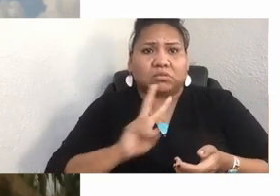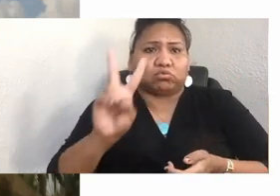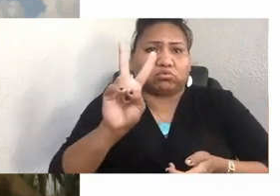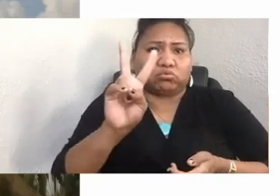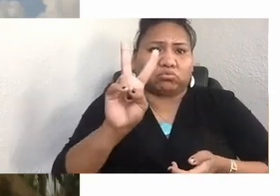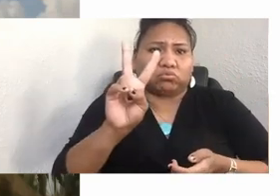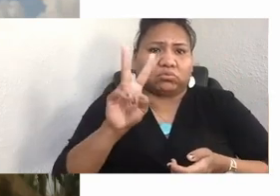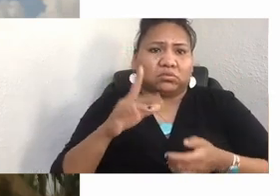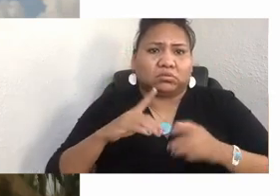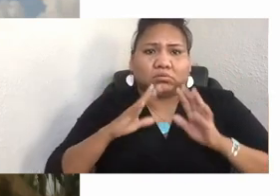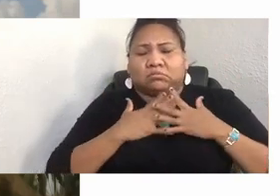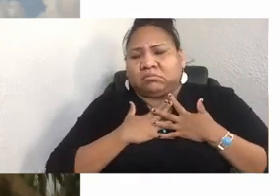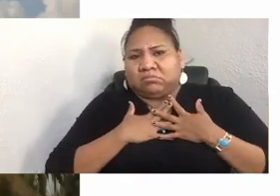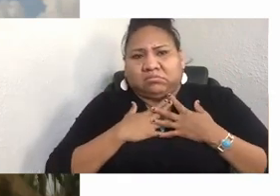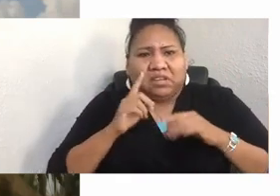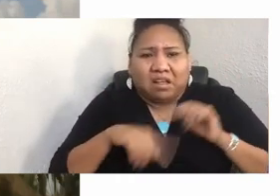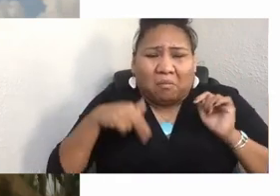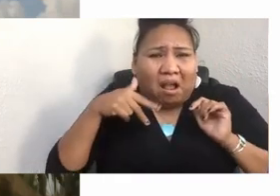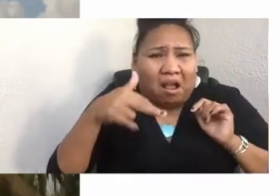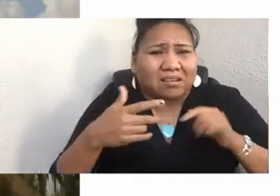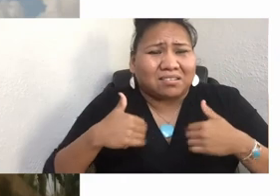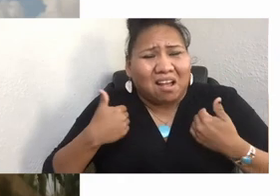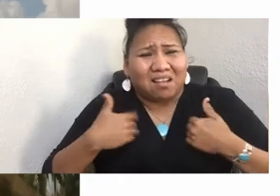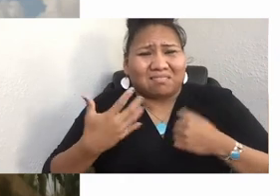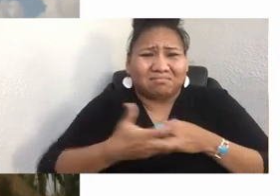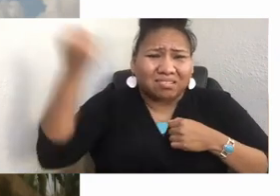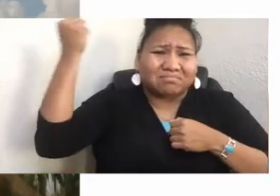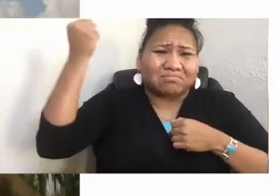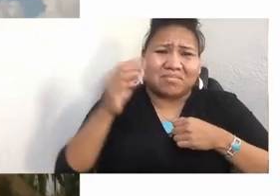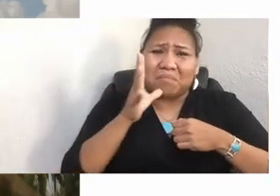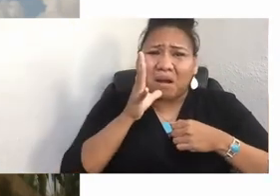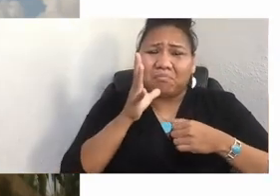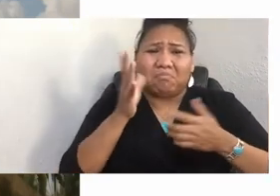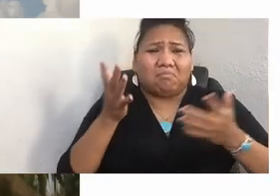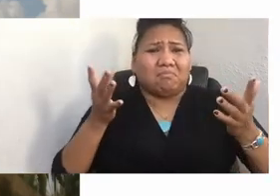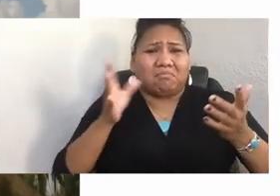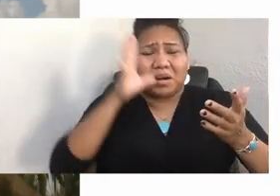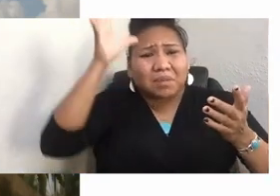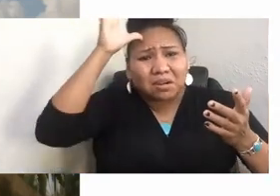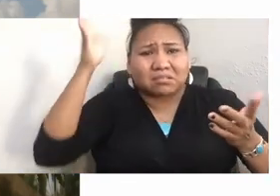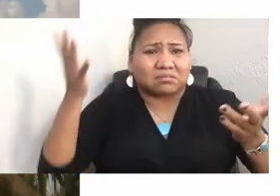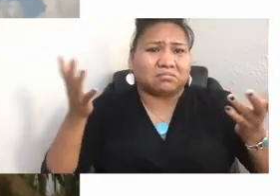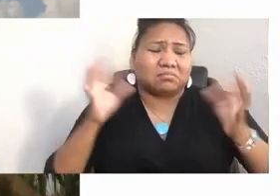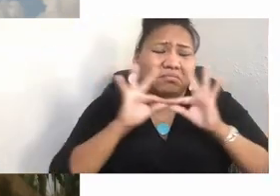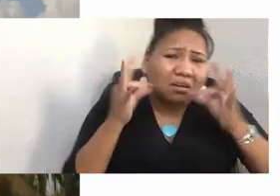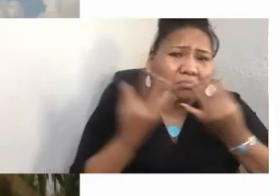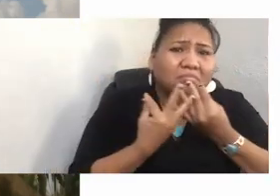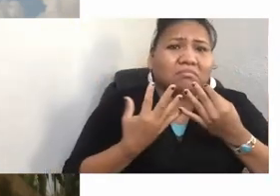been taken from mother, parents, family, a warm environment to a sterile environment.